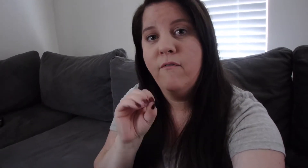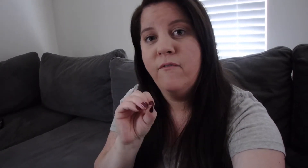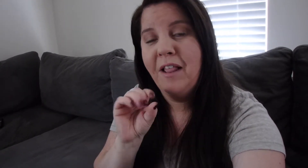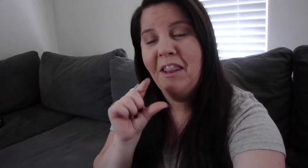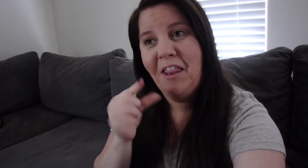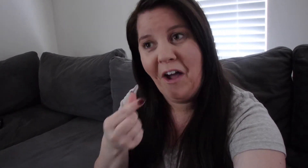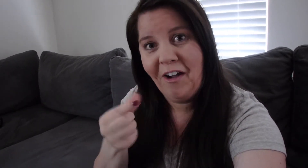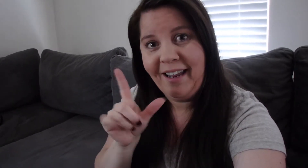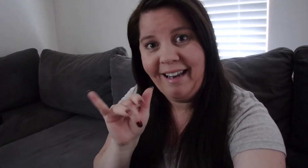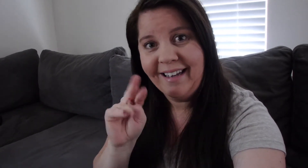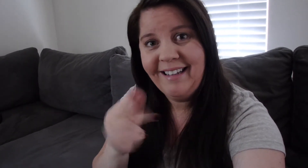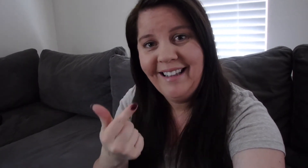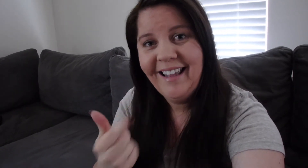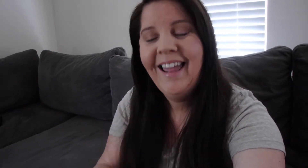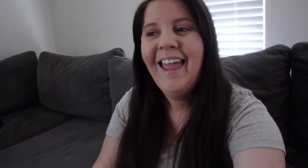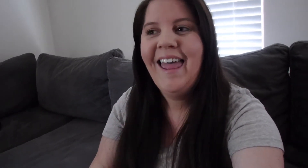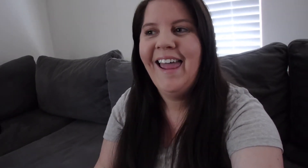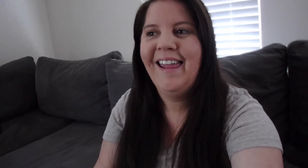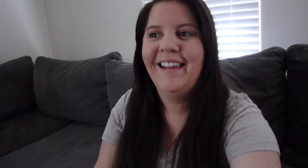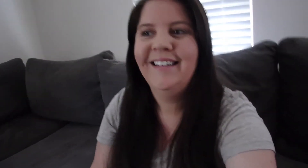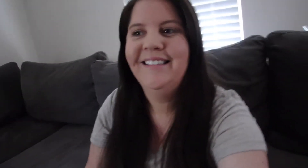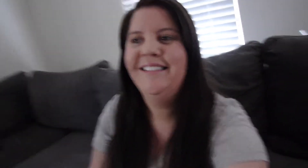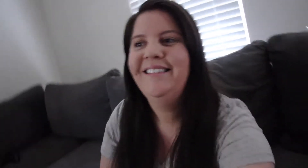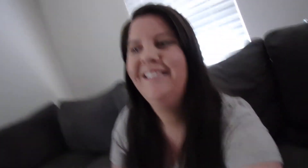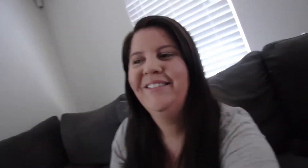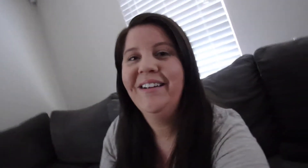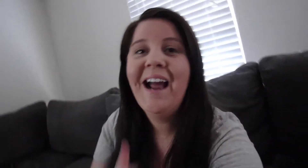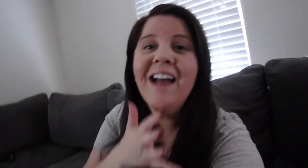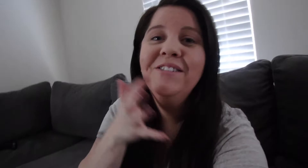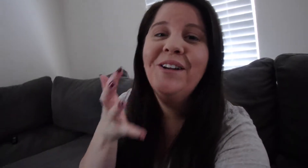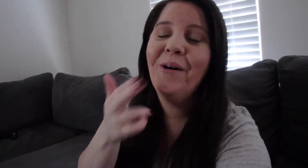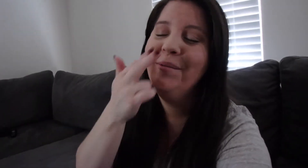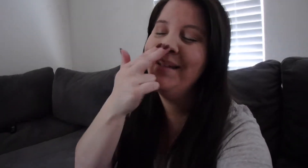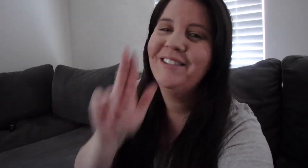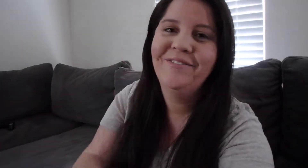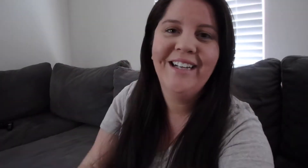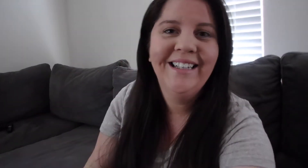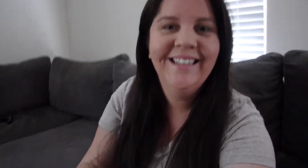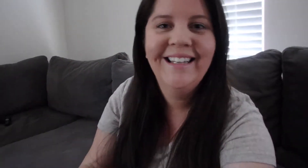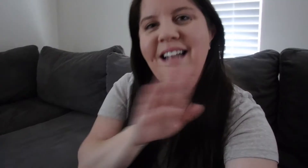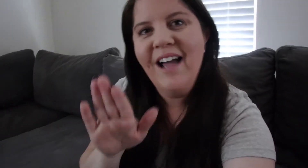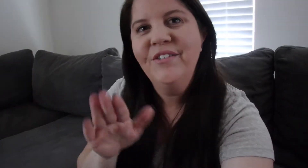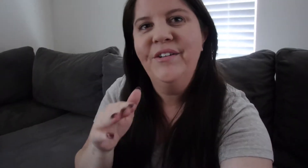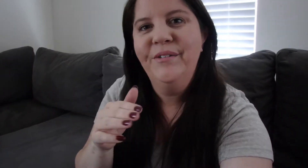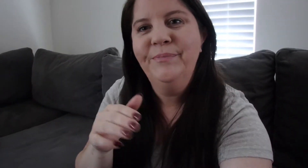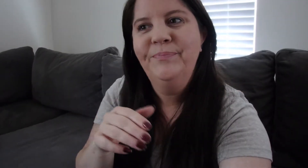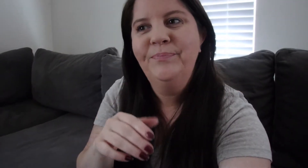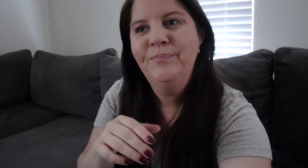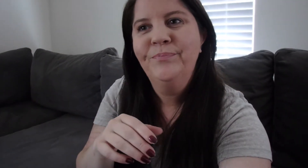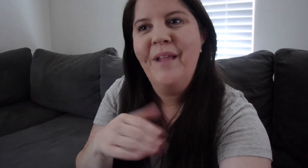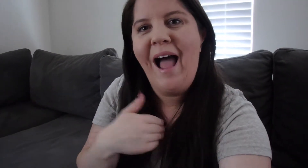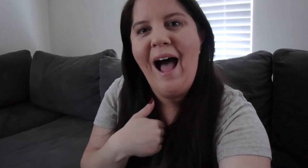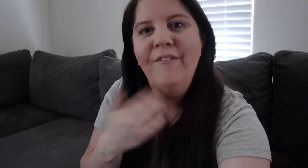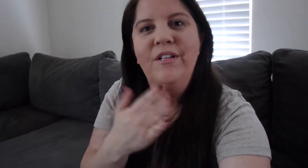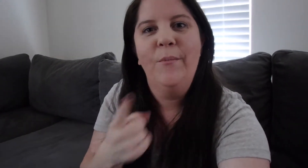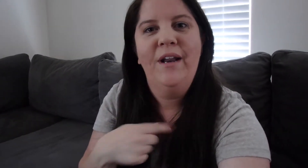Some vlogging We had so much fun Nice to have someone